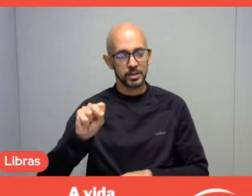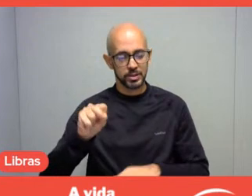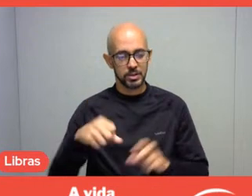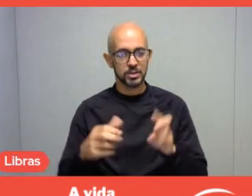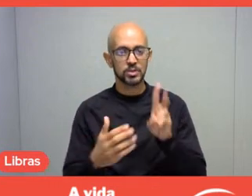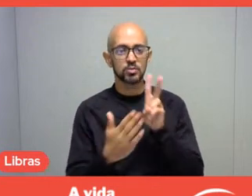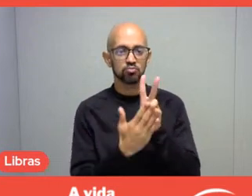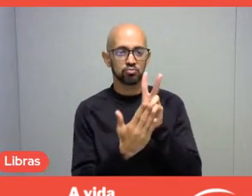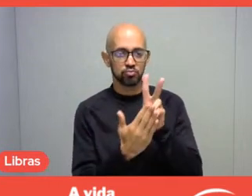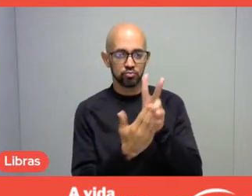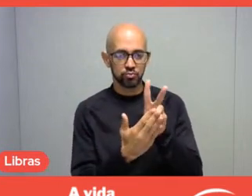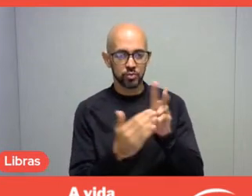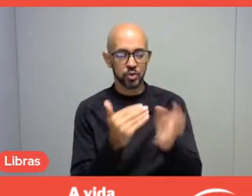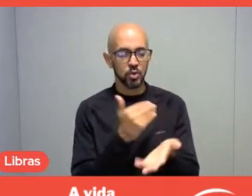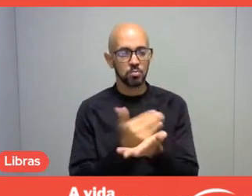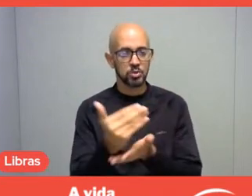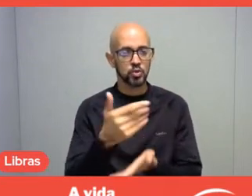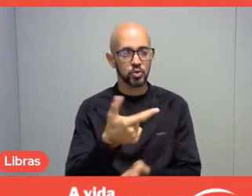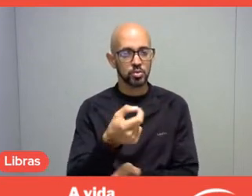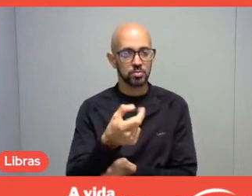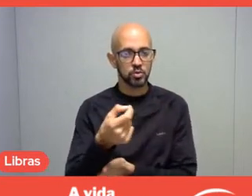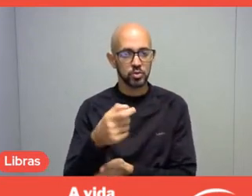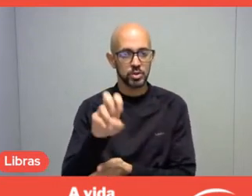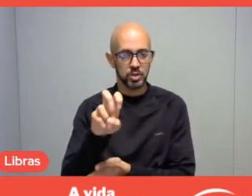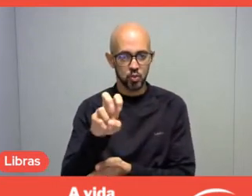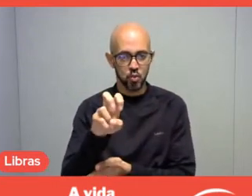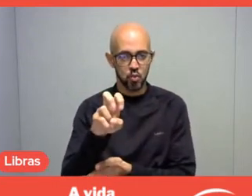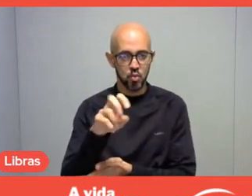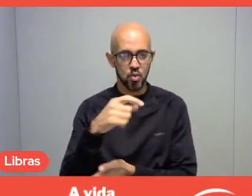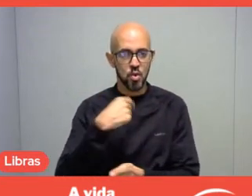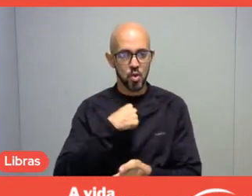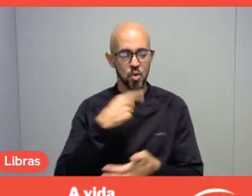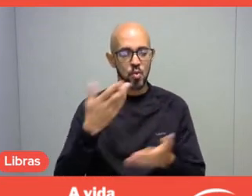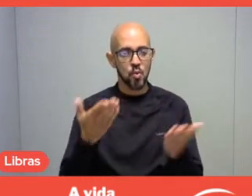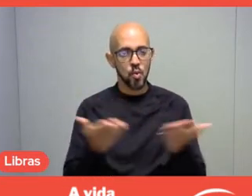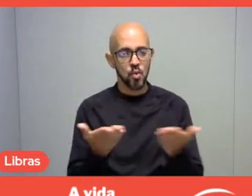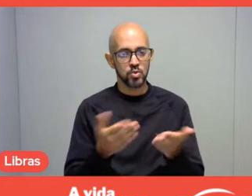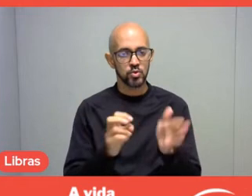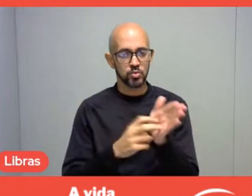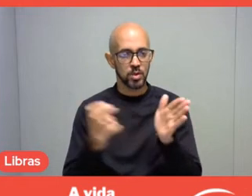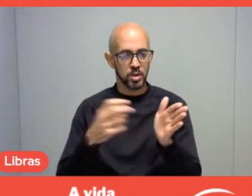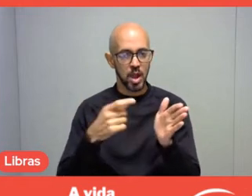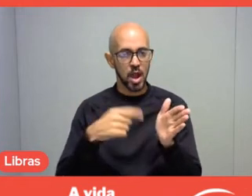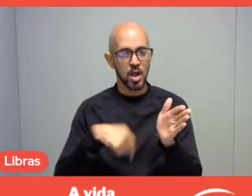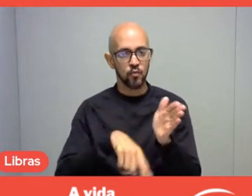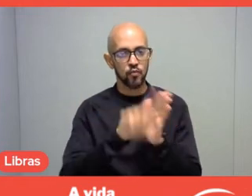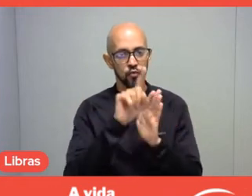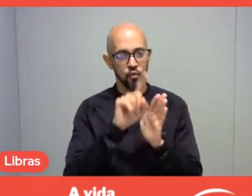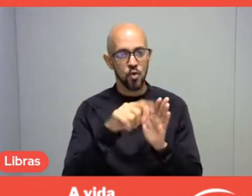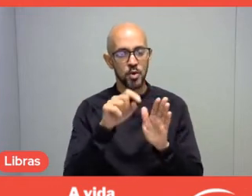and even this morning I was in the village,